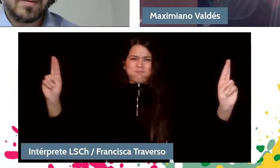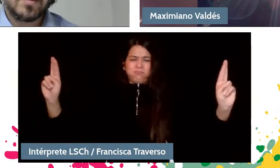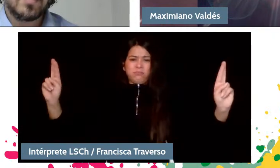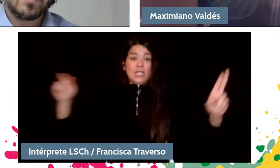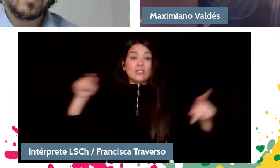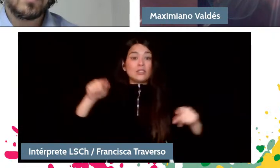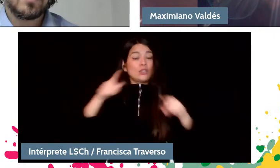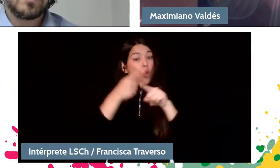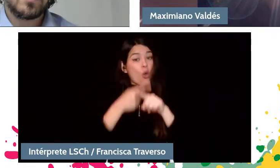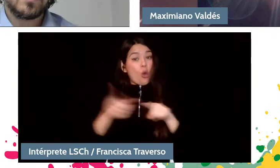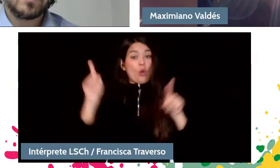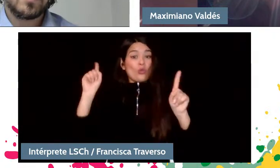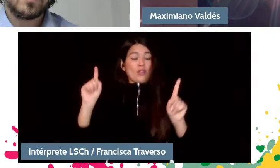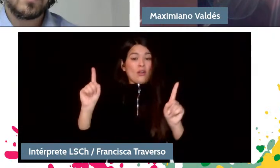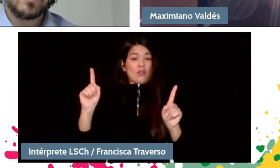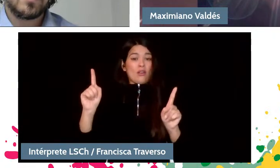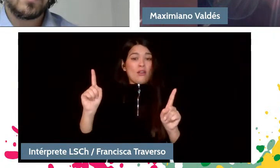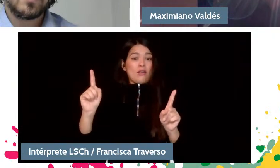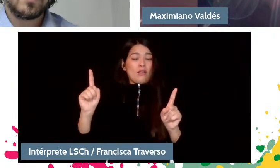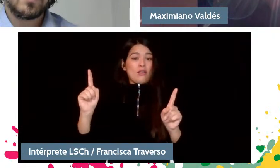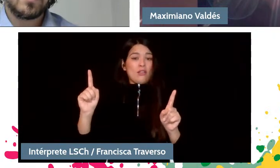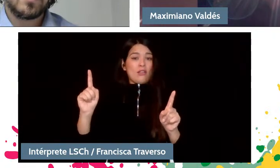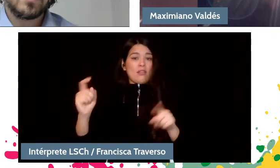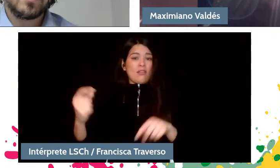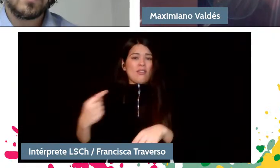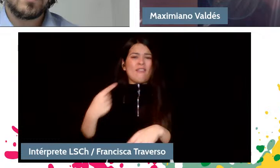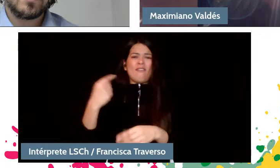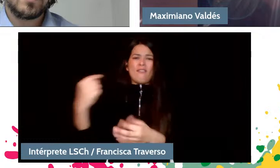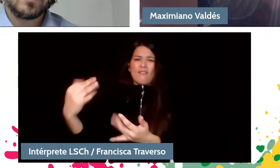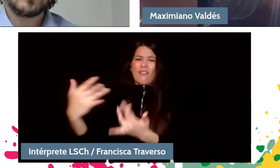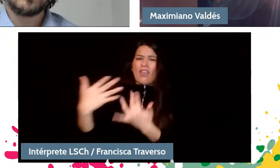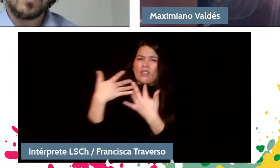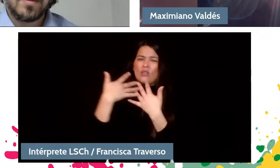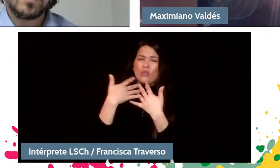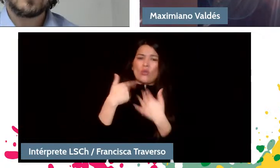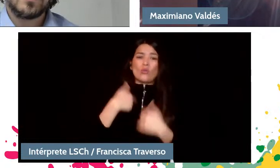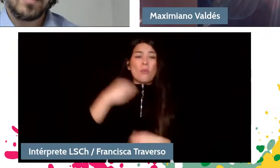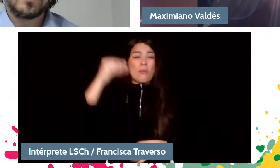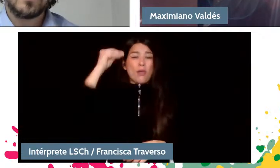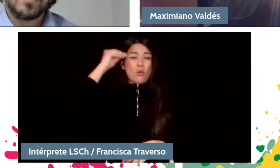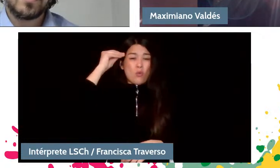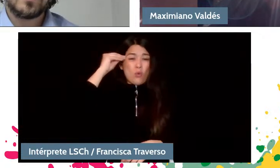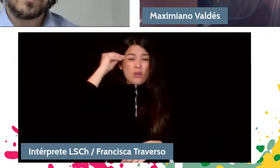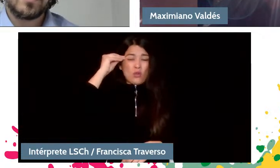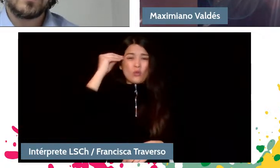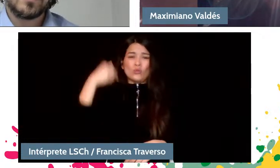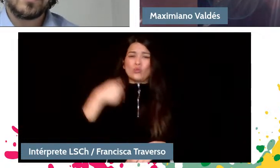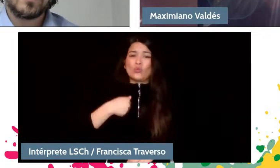the famous area of the passion of San Mateo. I was very young and it was Holy Week